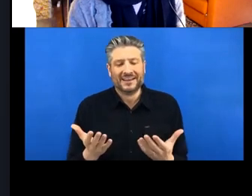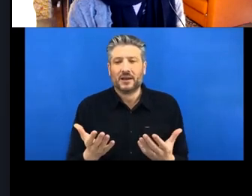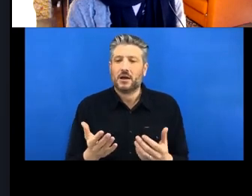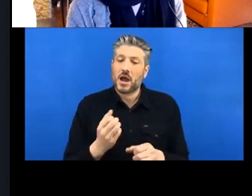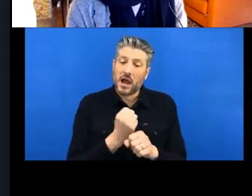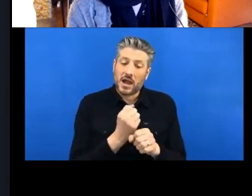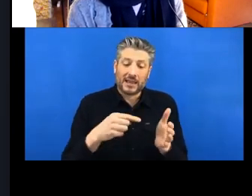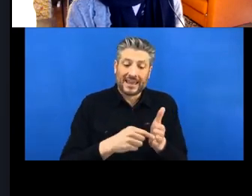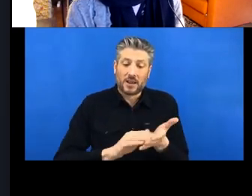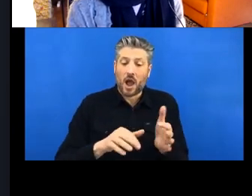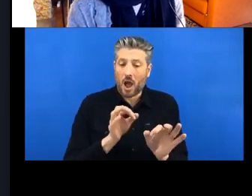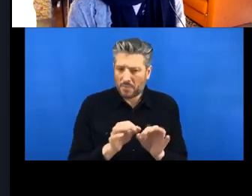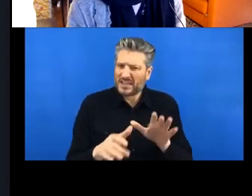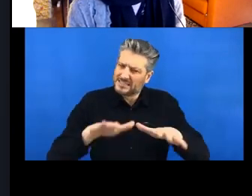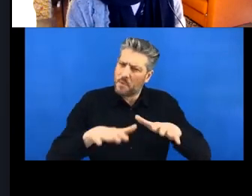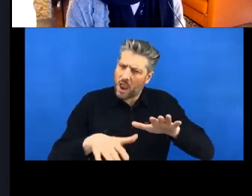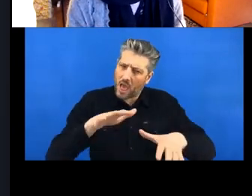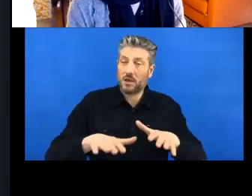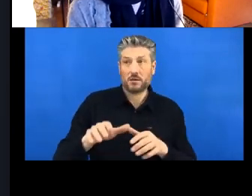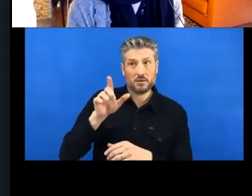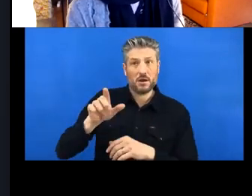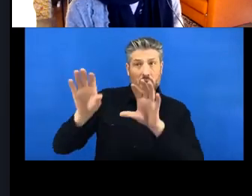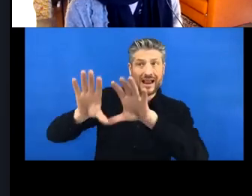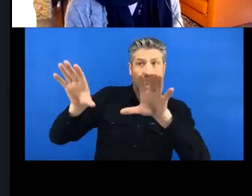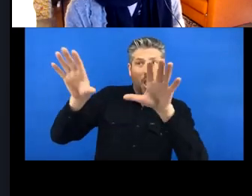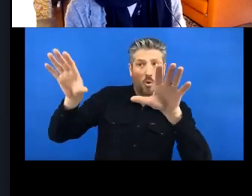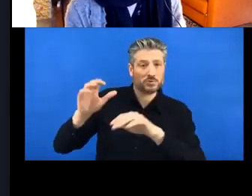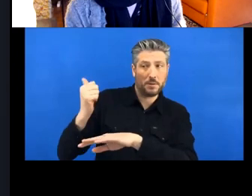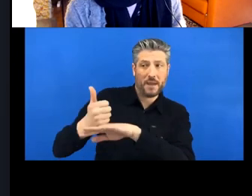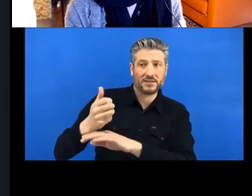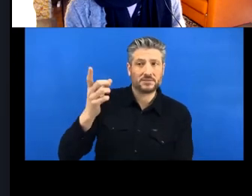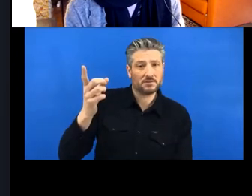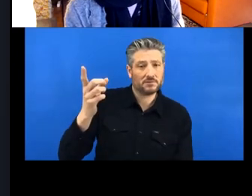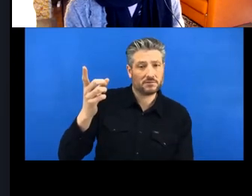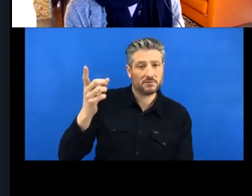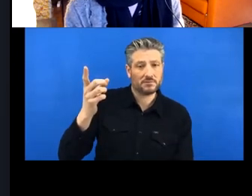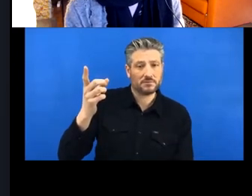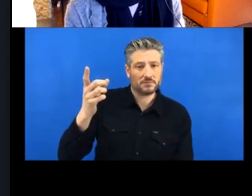but it's a cloud-based repository for version control.